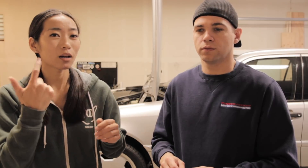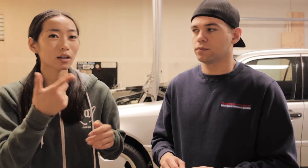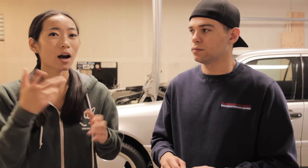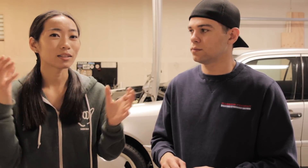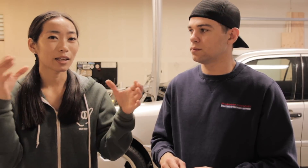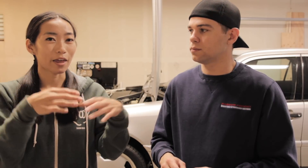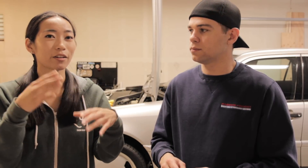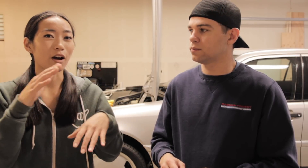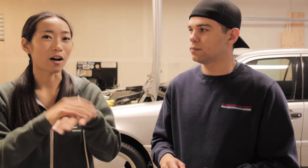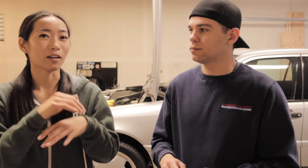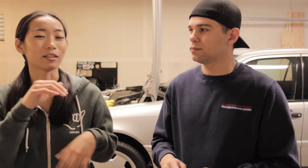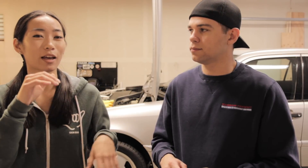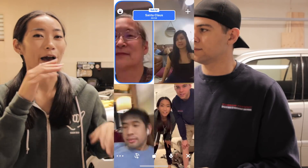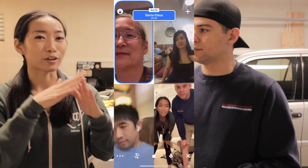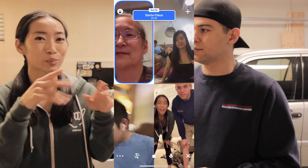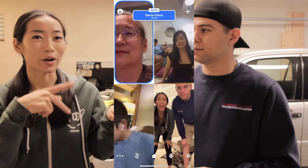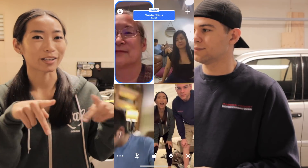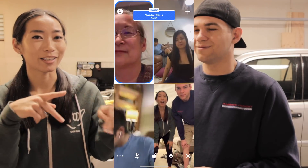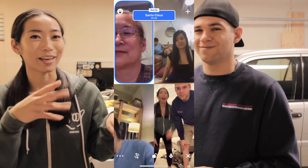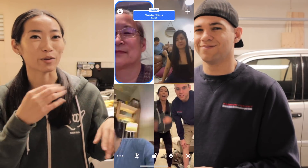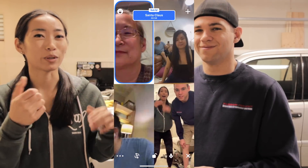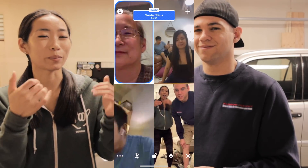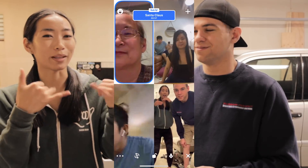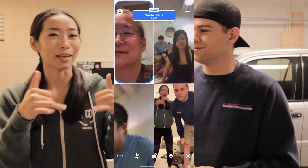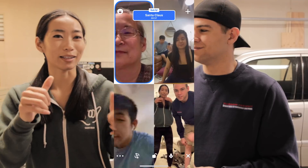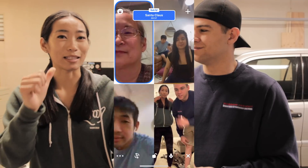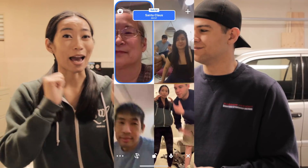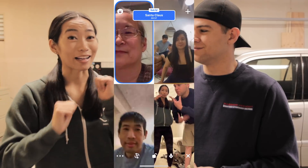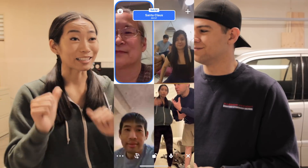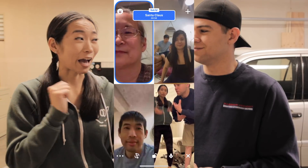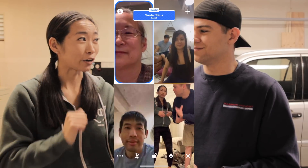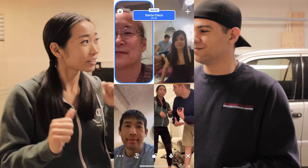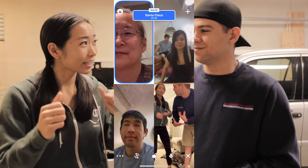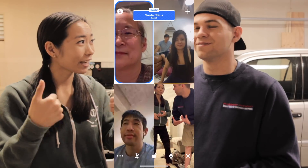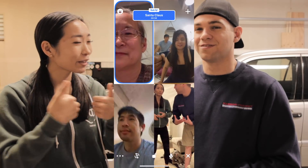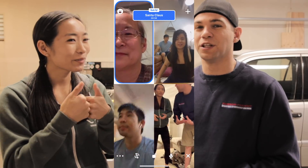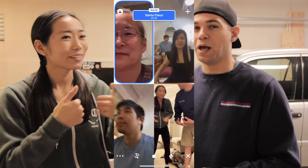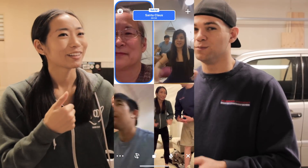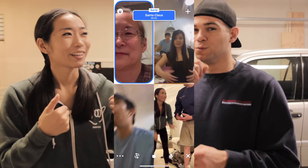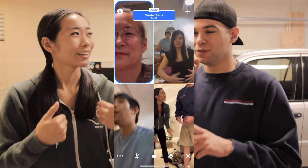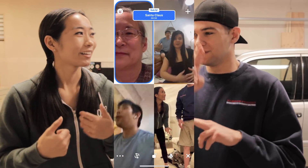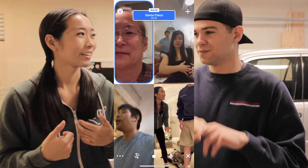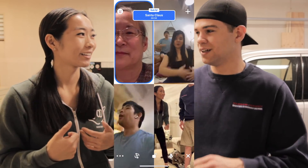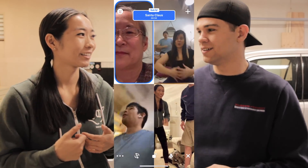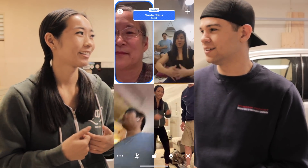We all got together on Houseparty and we played the acting out game